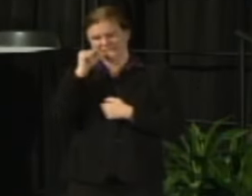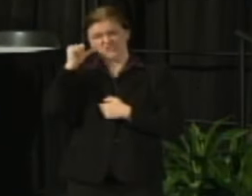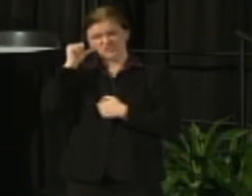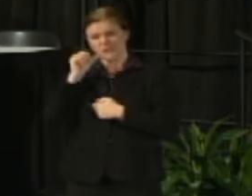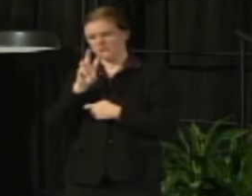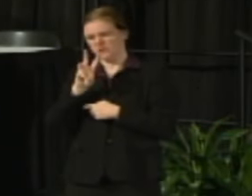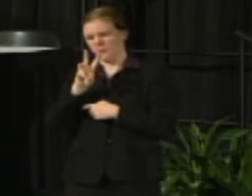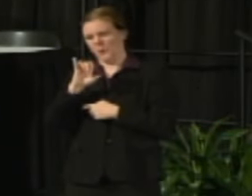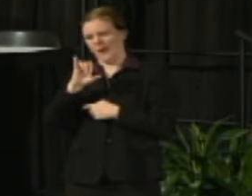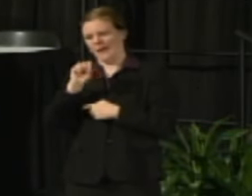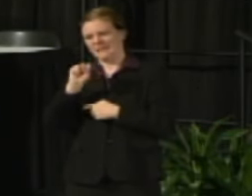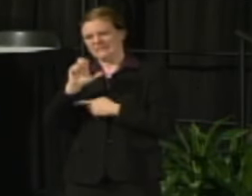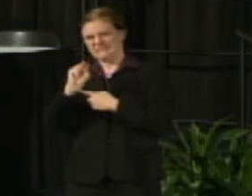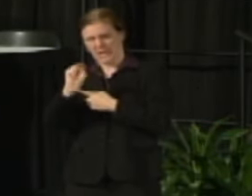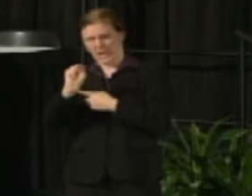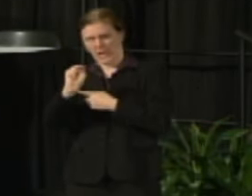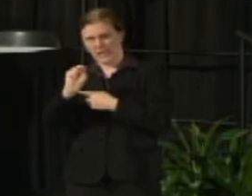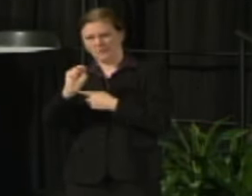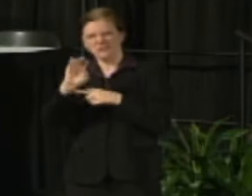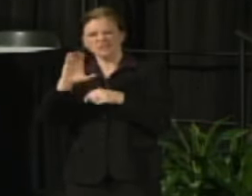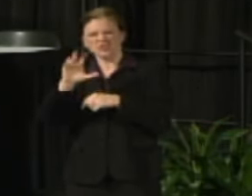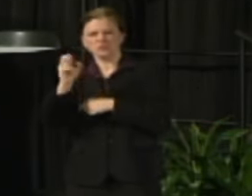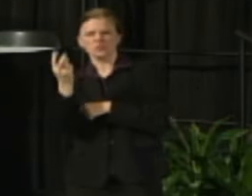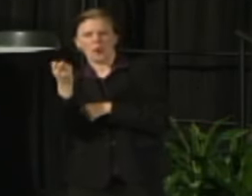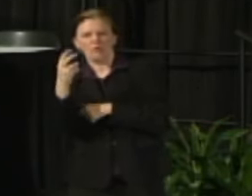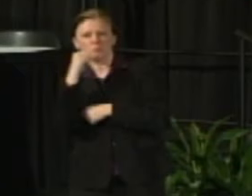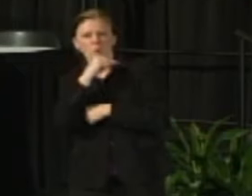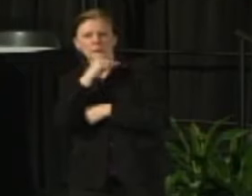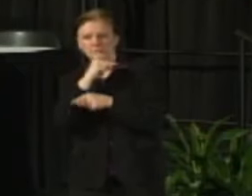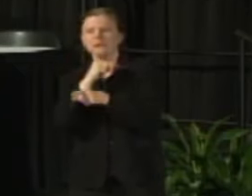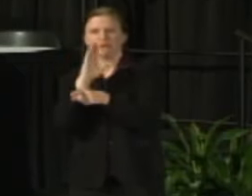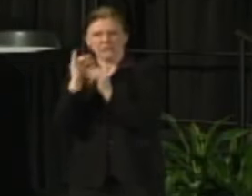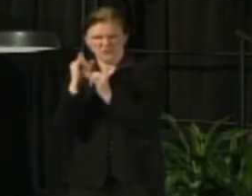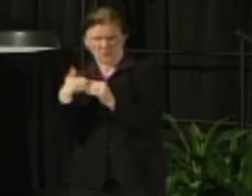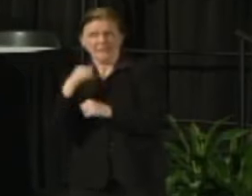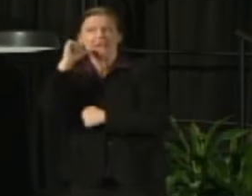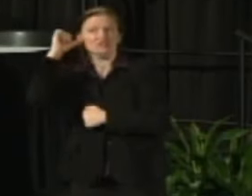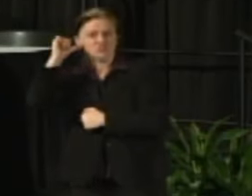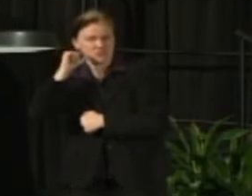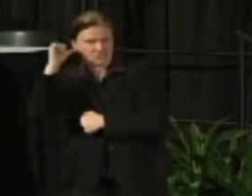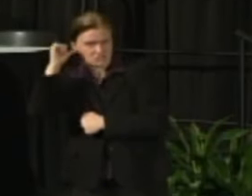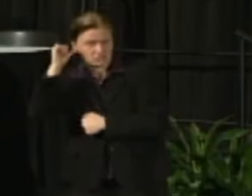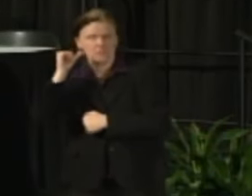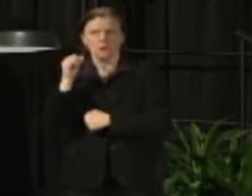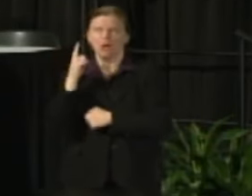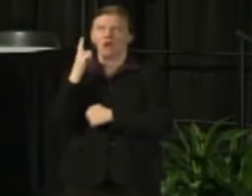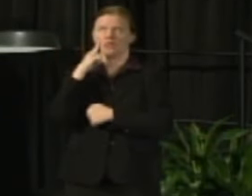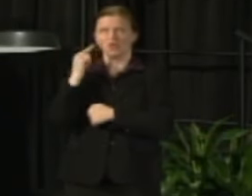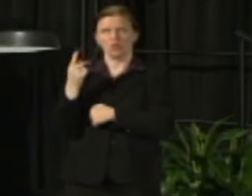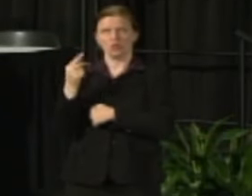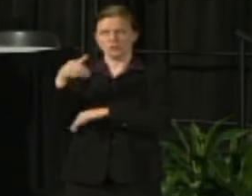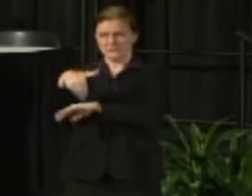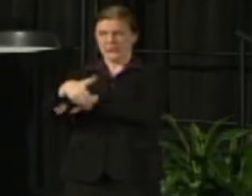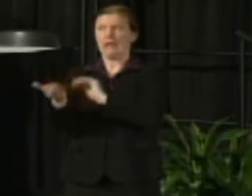Professor Mark Schwartz and I will be featured in that tomorrow night. I'm sorry Thursday night for probably an extended interview